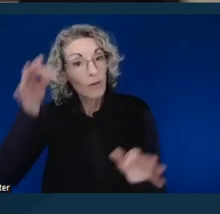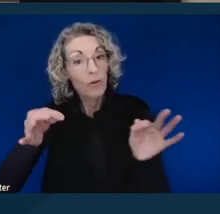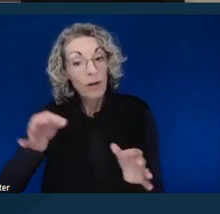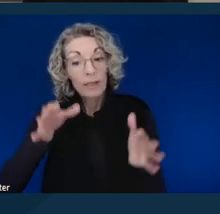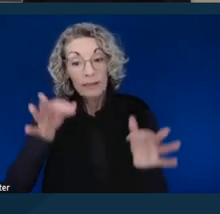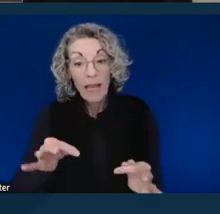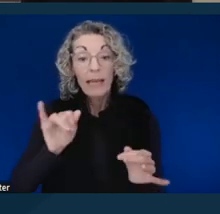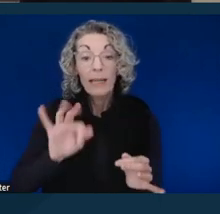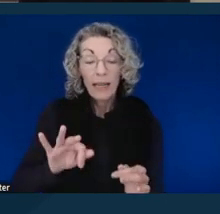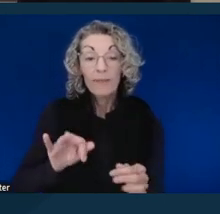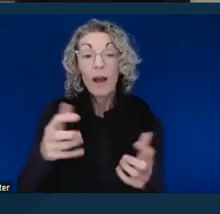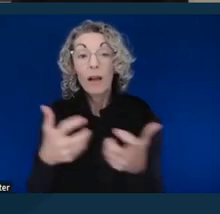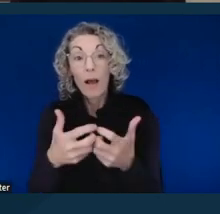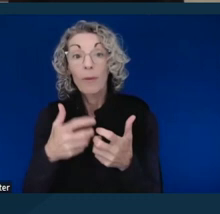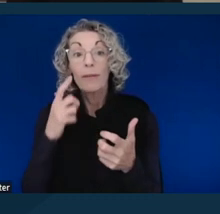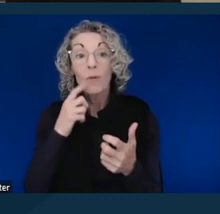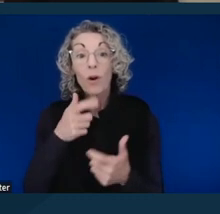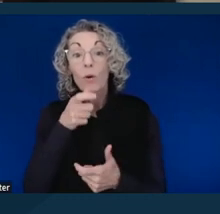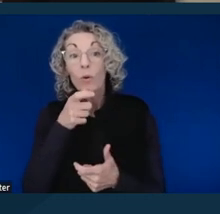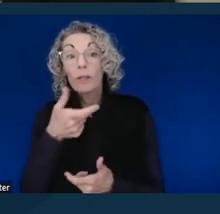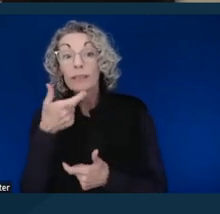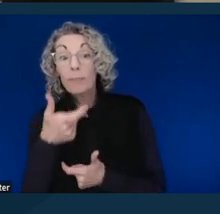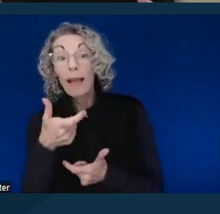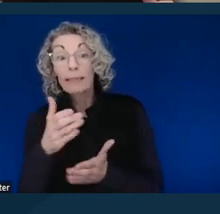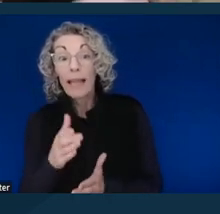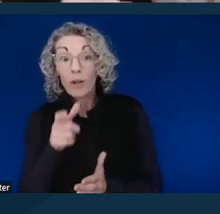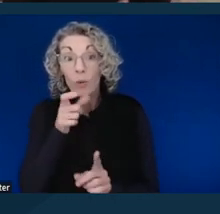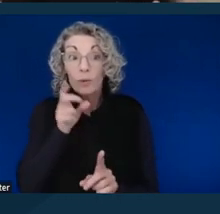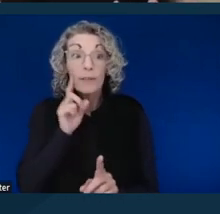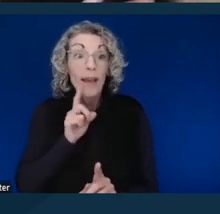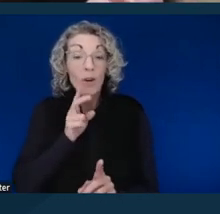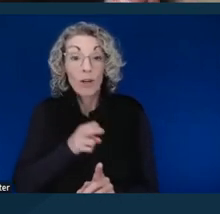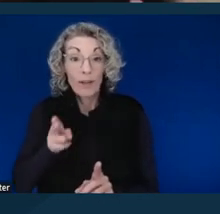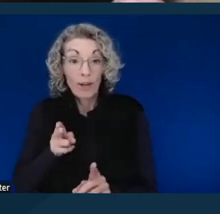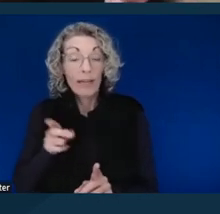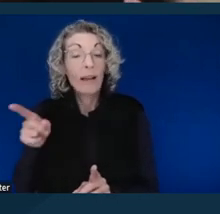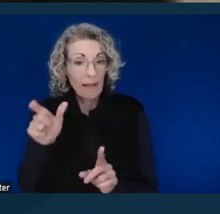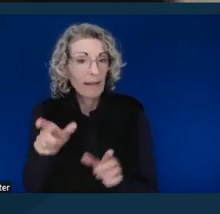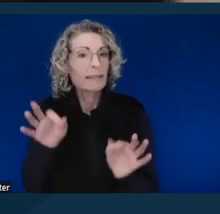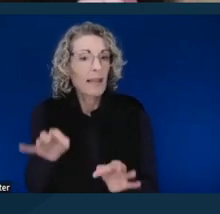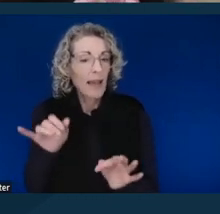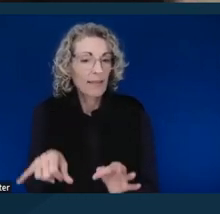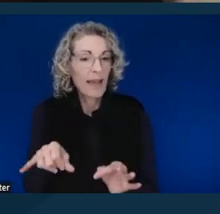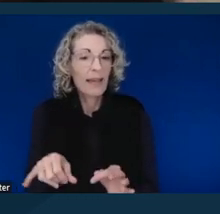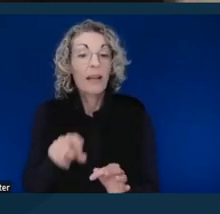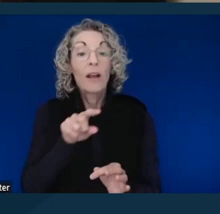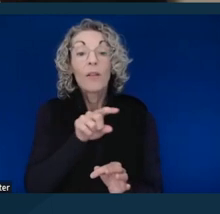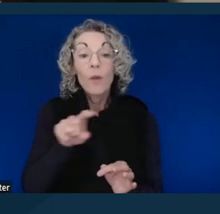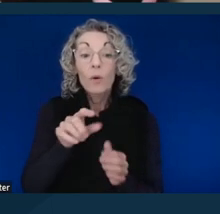for court spectators who are deaf and hard of hearing. And these guidelines are published on the guide to judiciary policies and procedures.